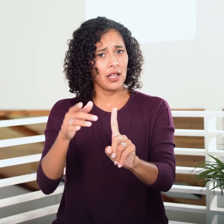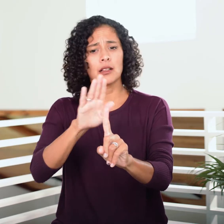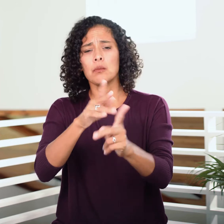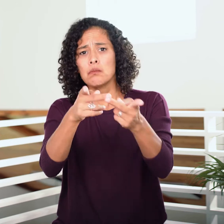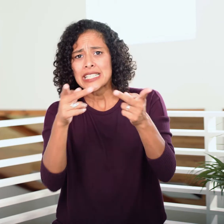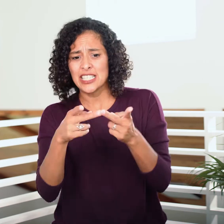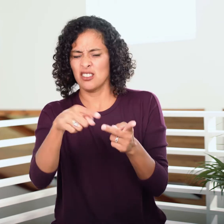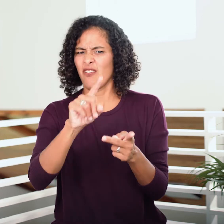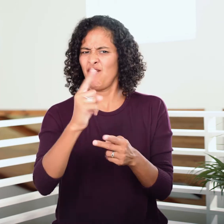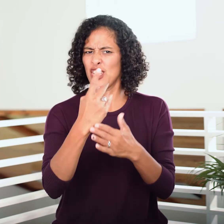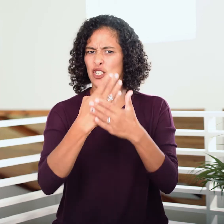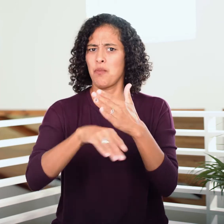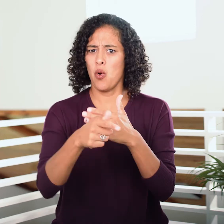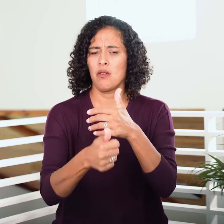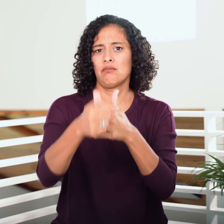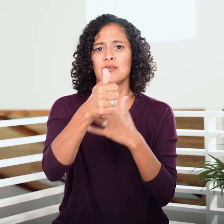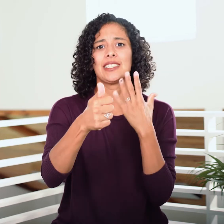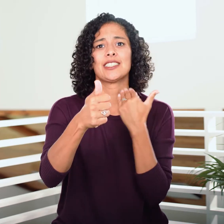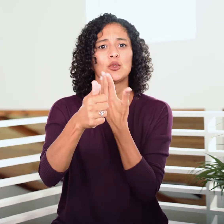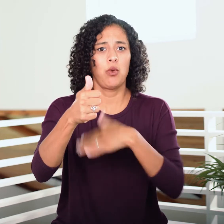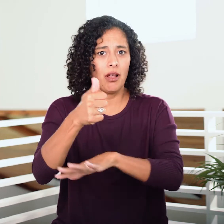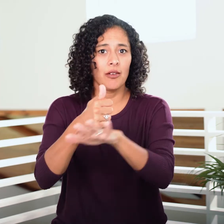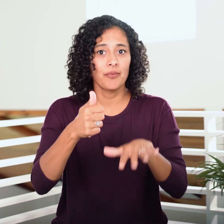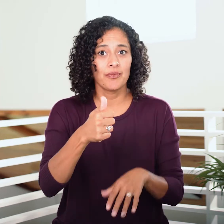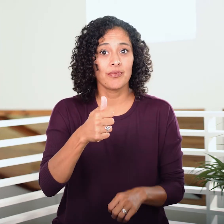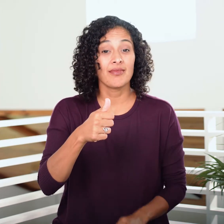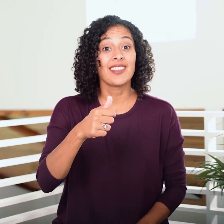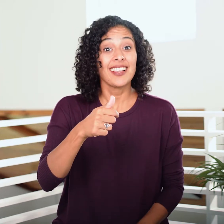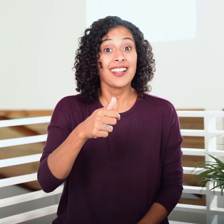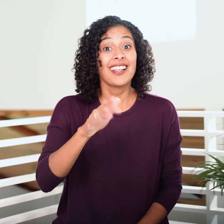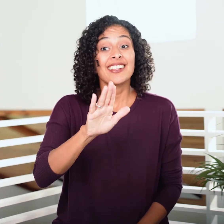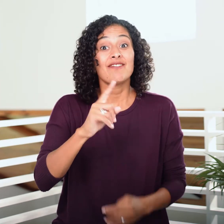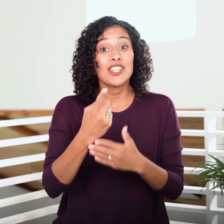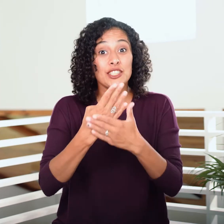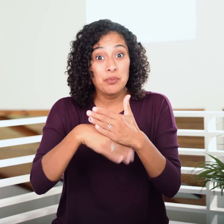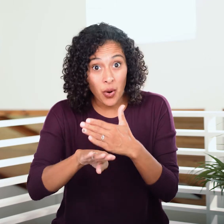their position as His firstborn among Israel, who is also His firstborn,